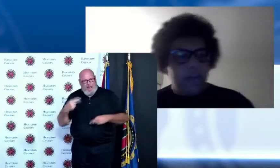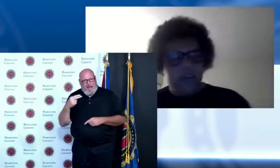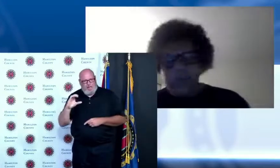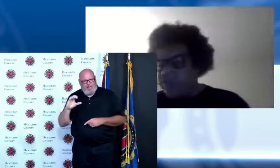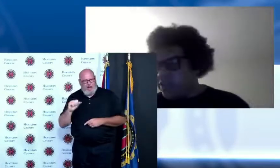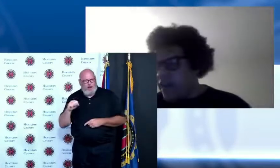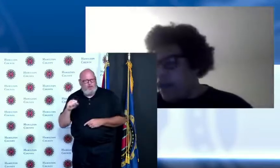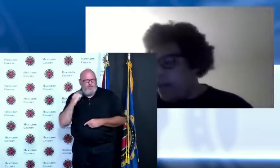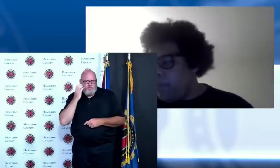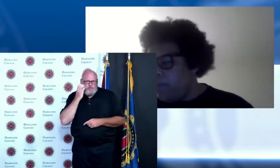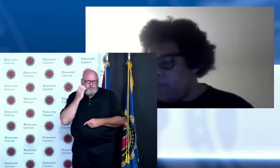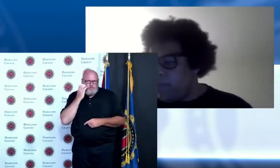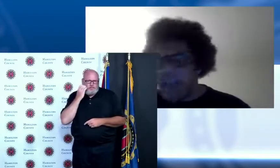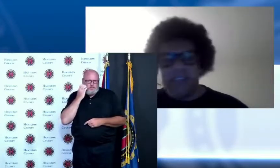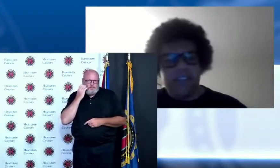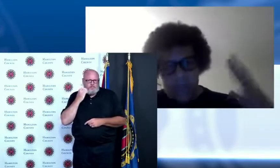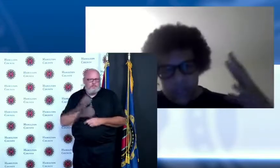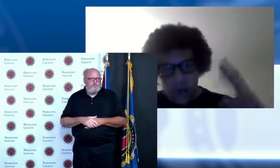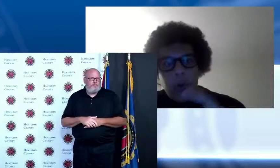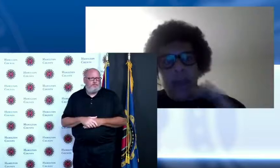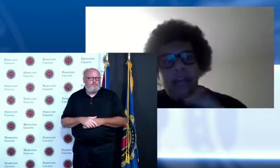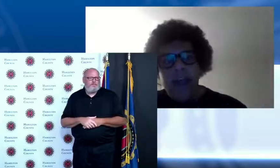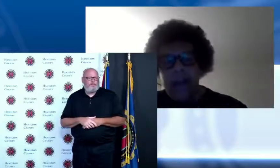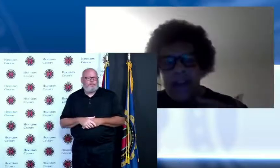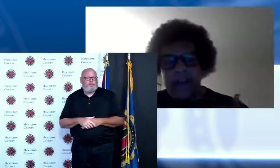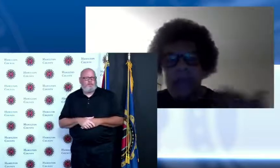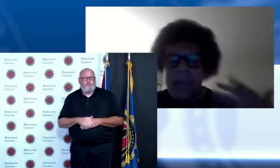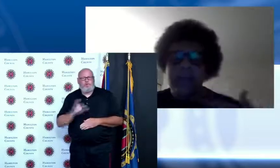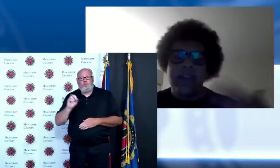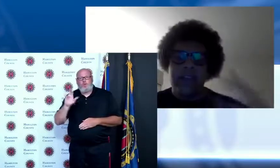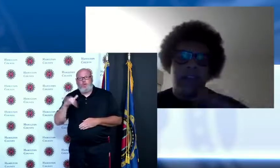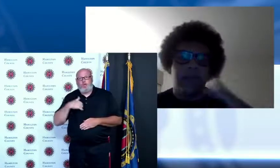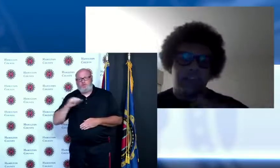I know you mentioned that you know vaccine numbers are going down that might be connected